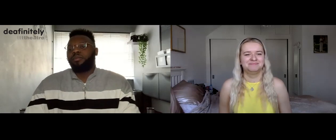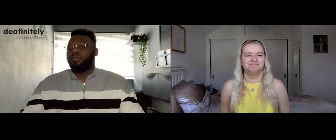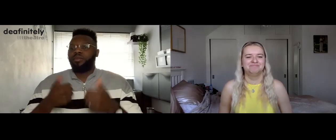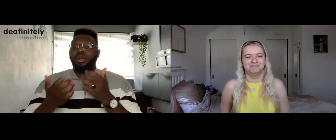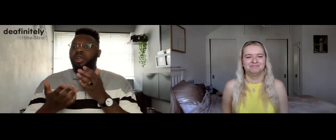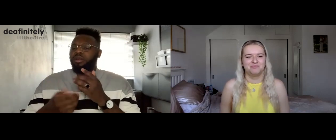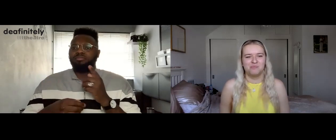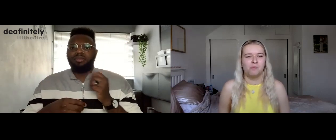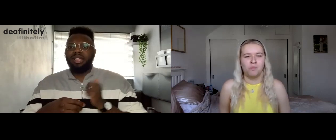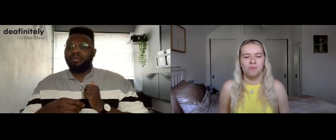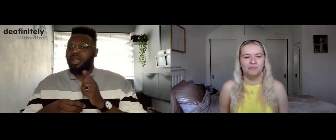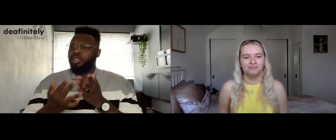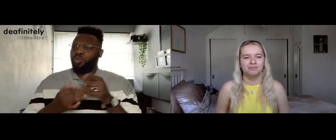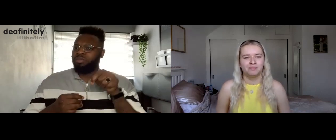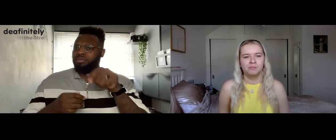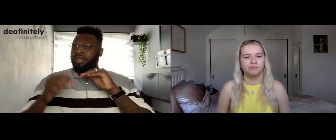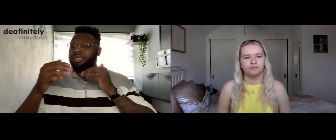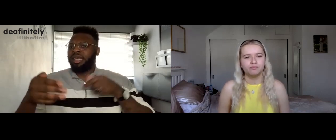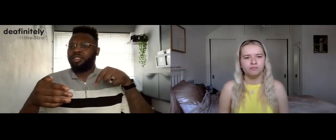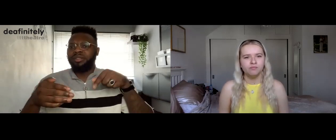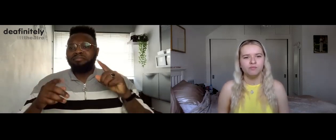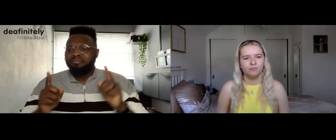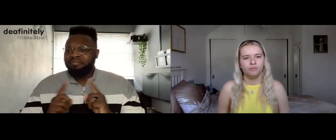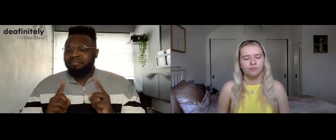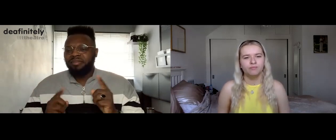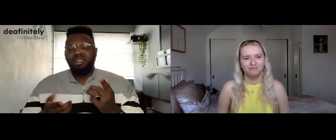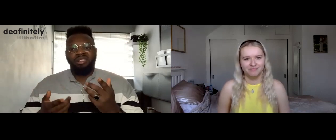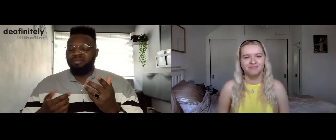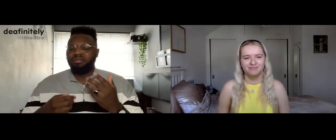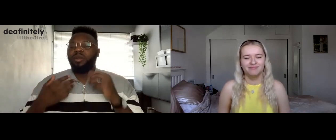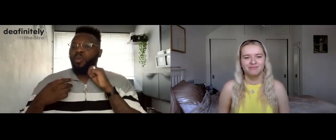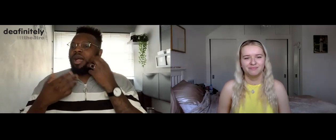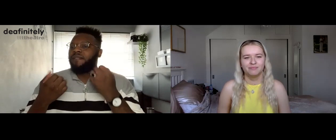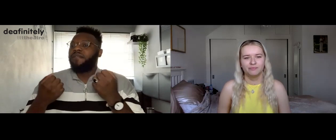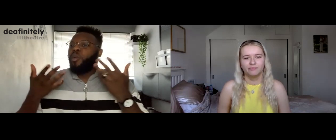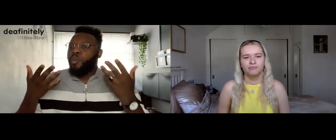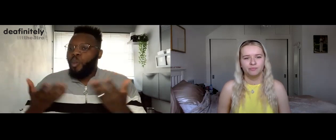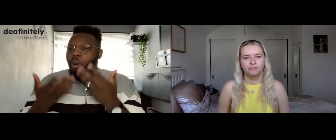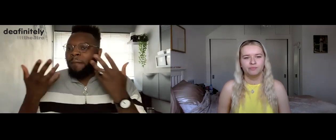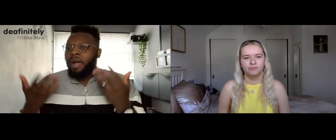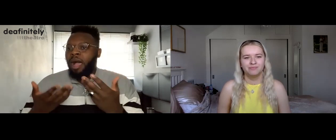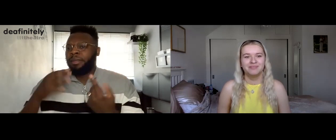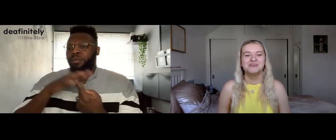Right, so through my session you can expect that there is going to be warm-up,